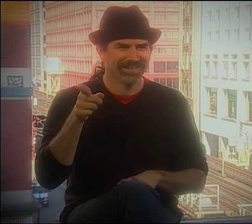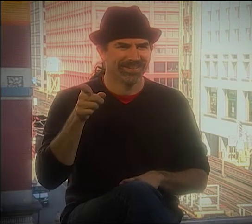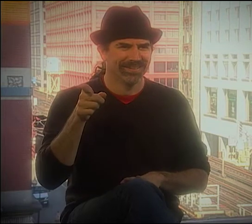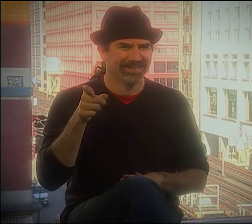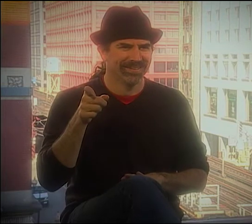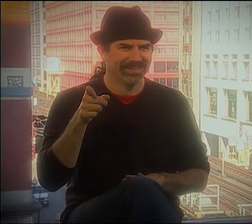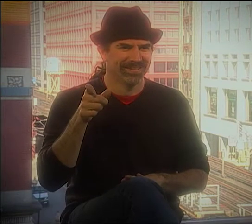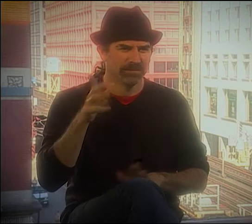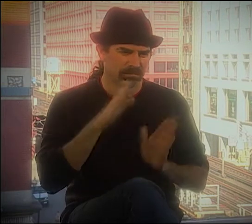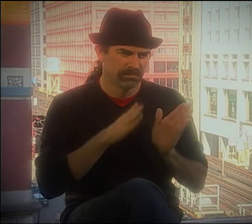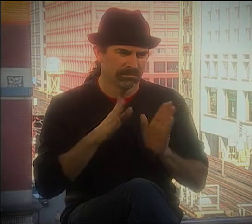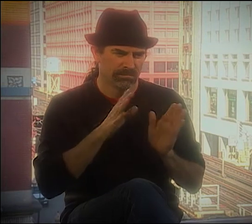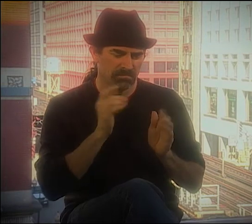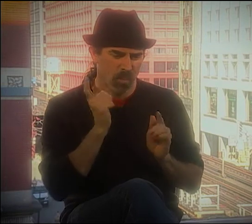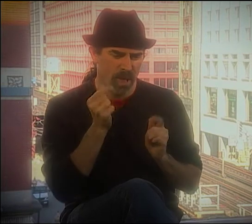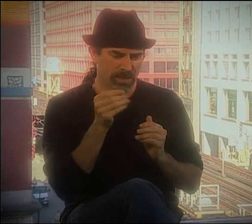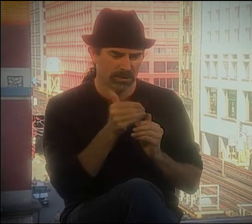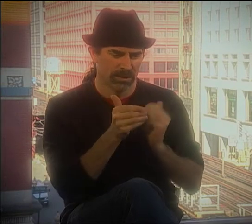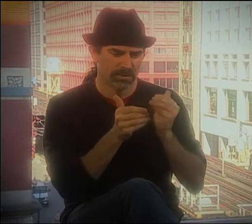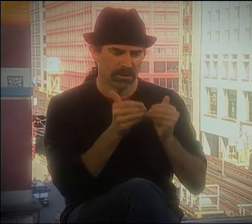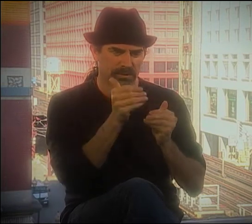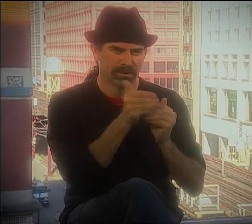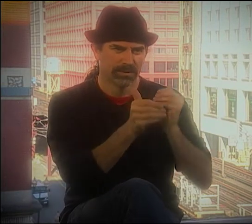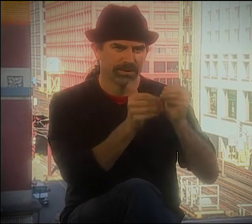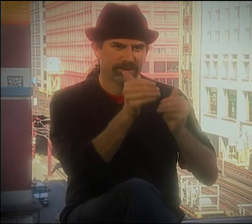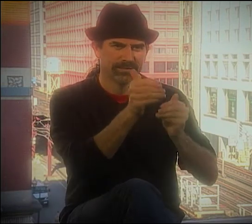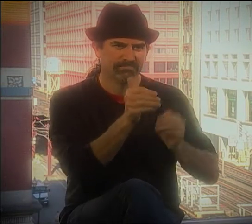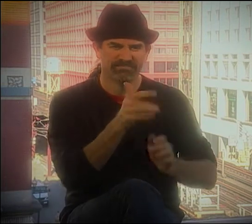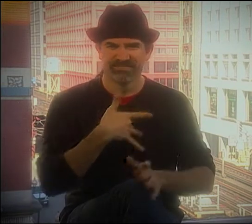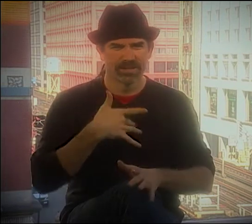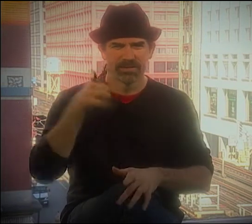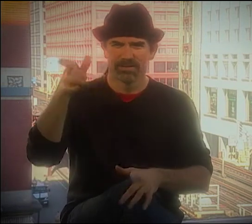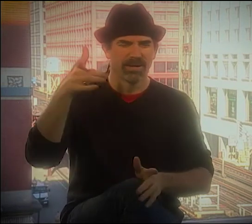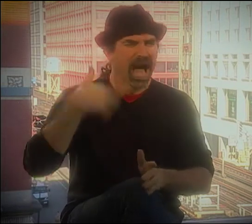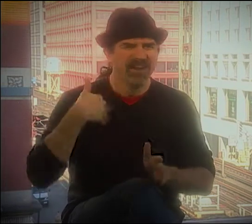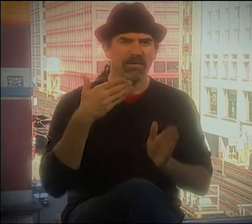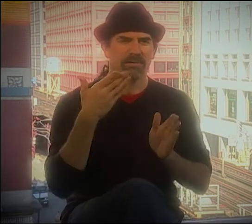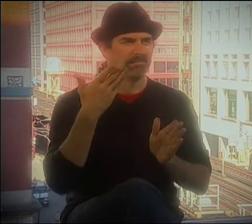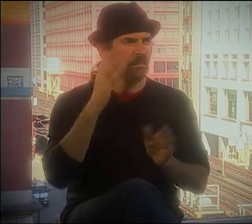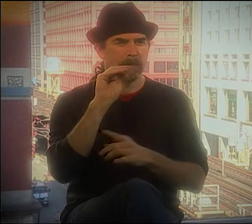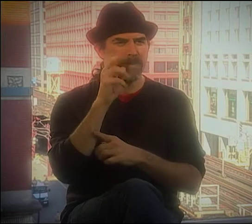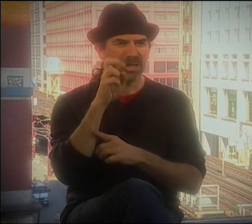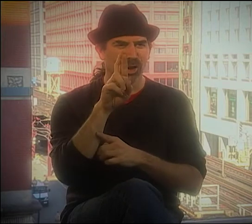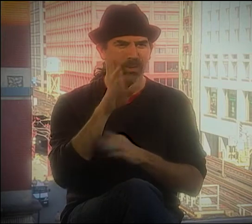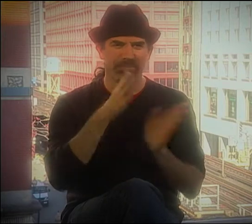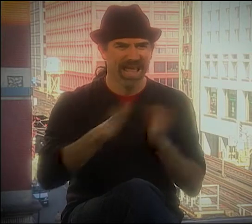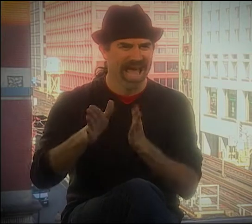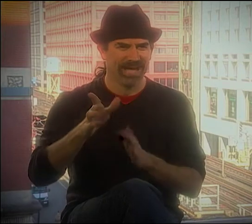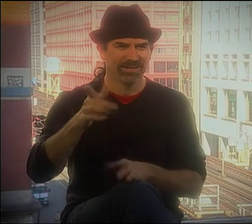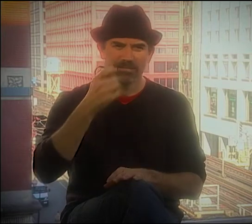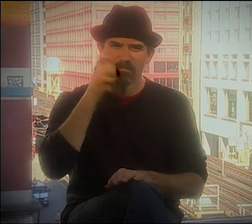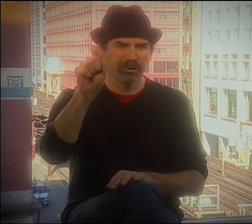YOU KNOW, HE'S A VERY STRATEGIC PERSON. HE GOES STEP-BY-STEP, AND I KNEW THAT HE HAD SOME KIND